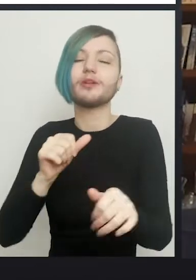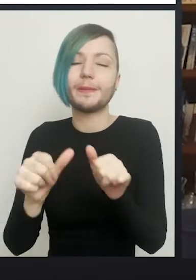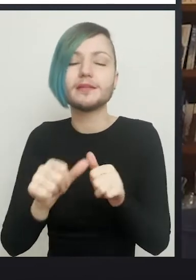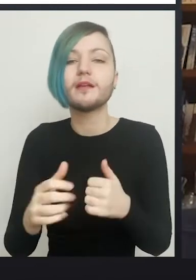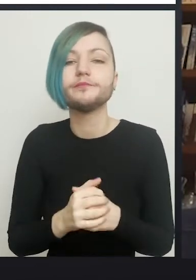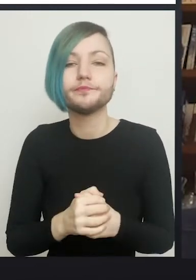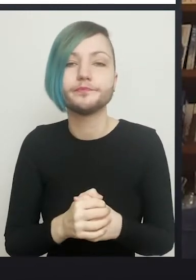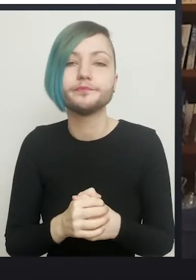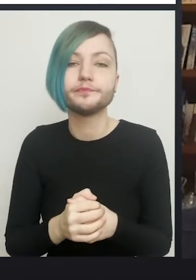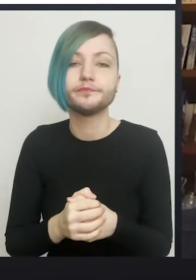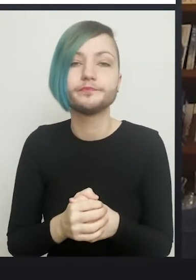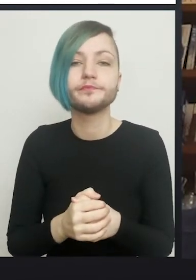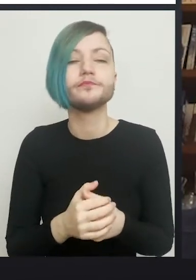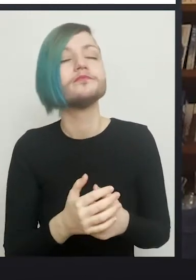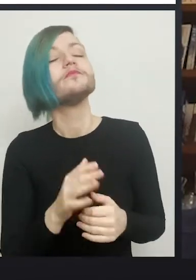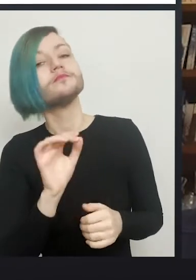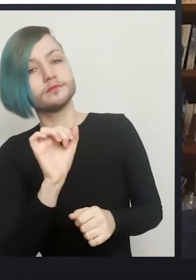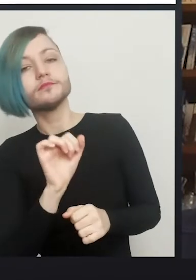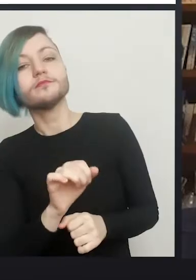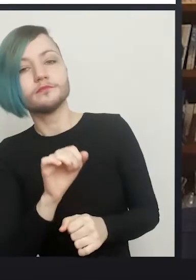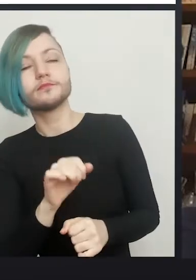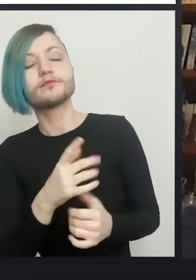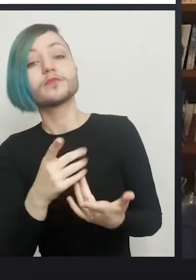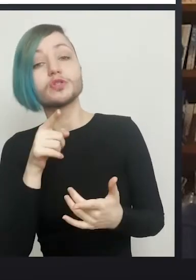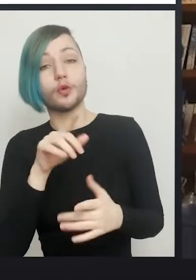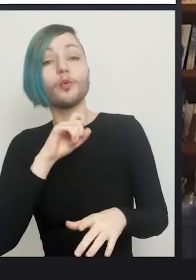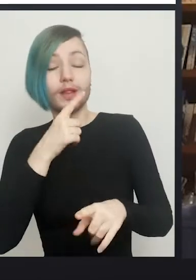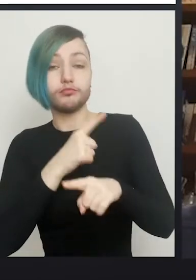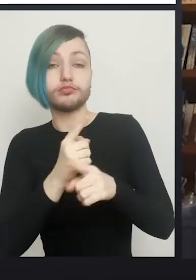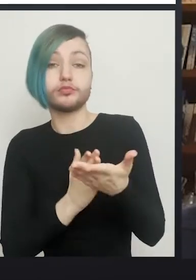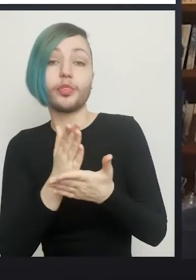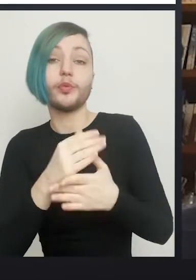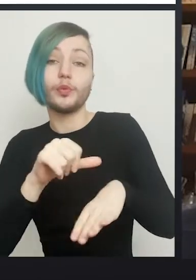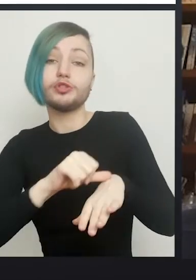I think you touched on this briefly, we're going to talk about the actual surgery itself.